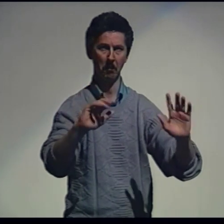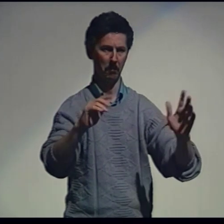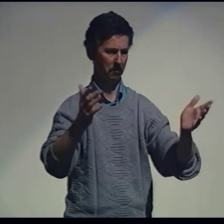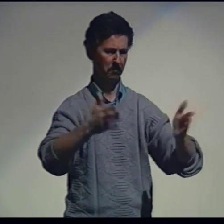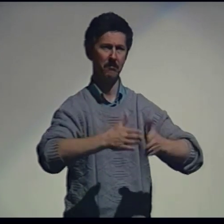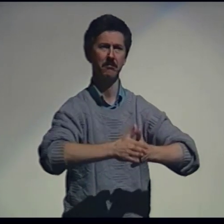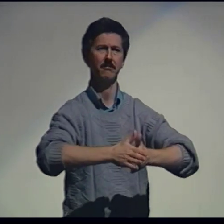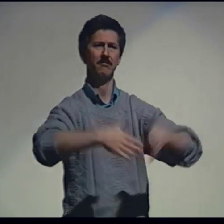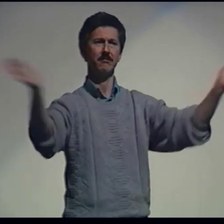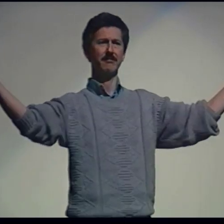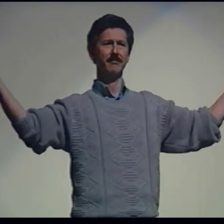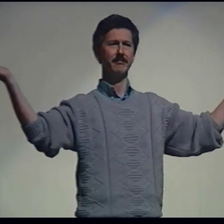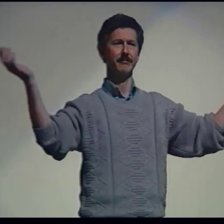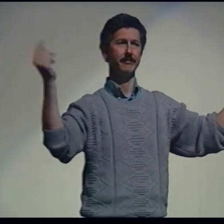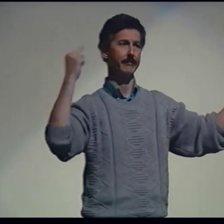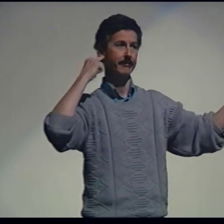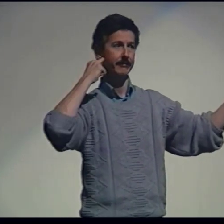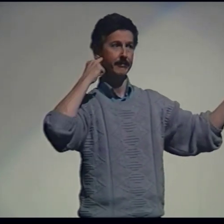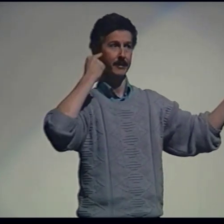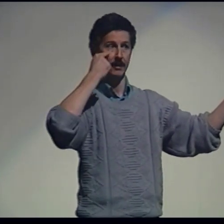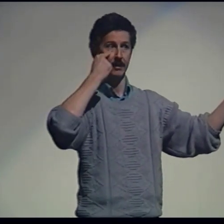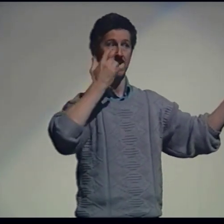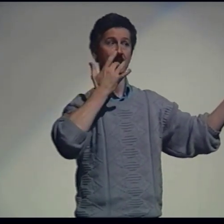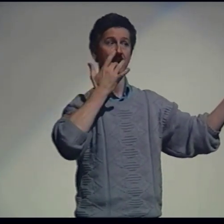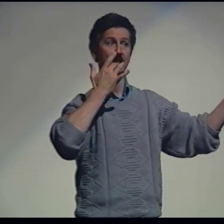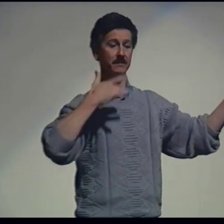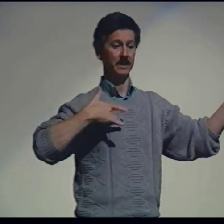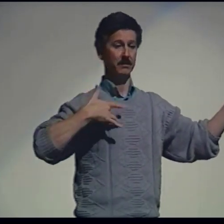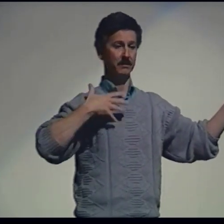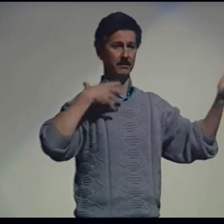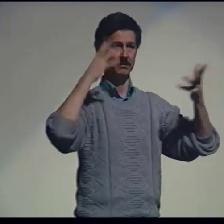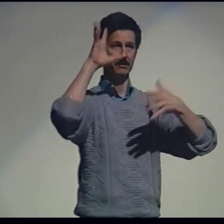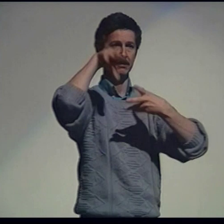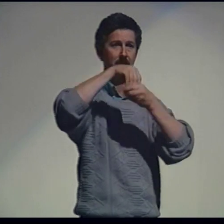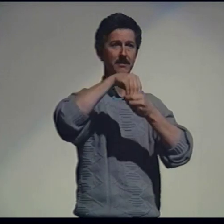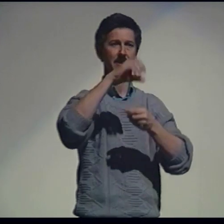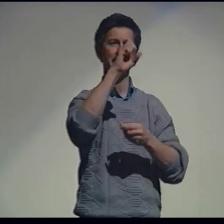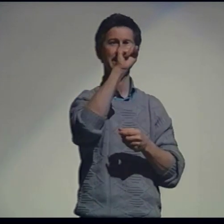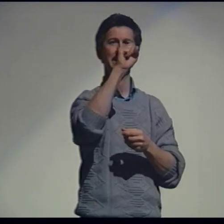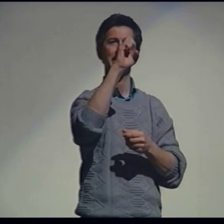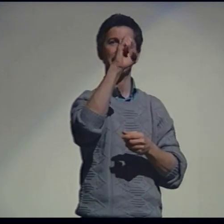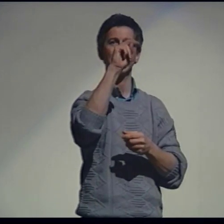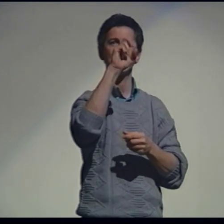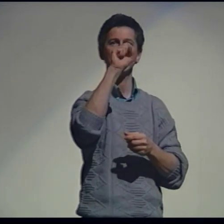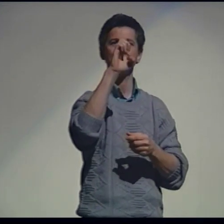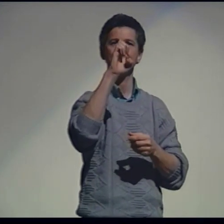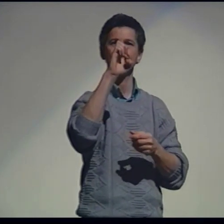Rather, it's much broader than that. Sound, sight, taste - all the senses are included.